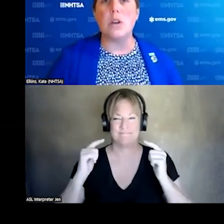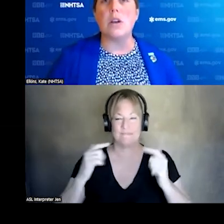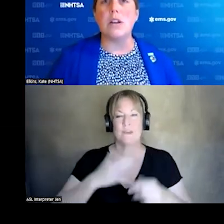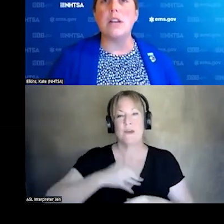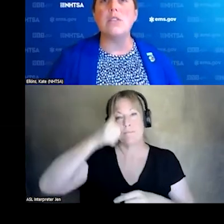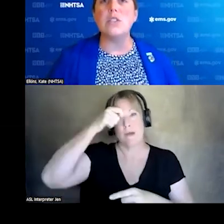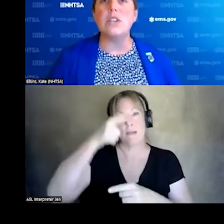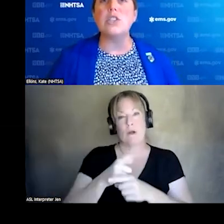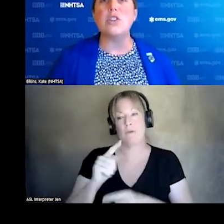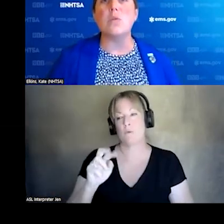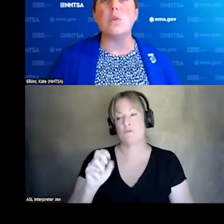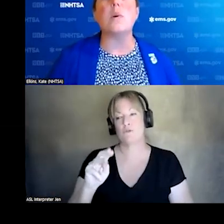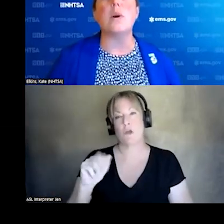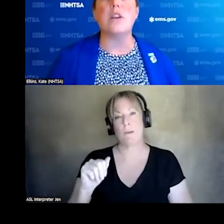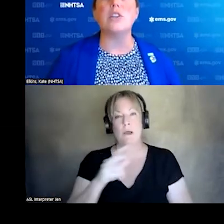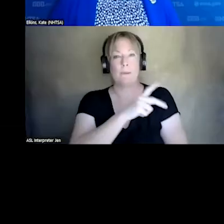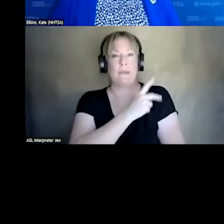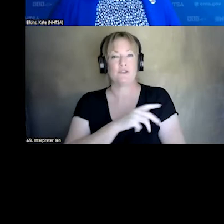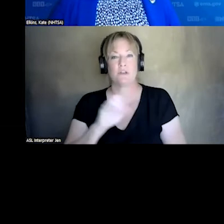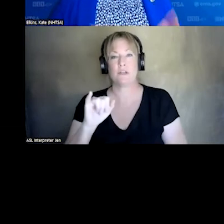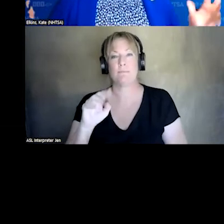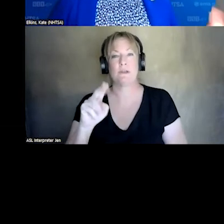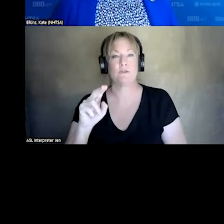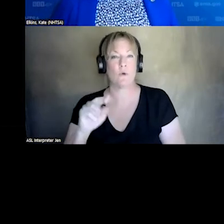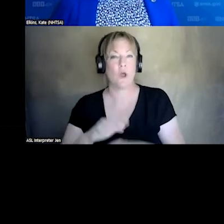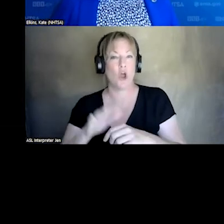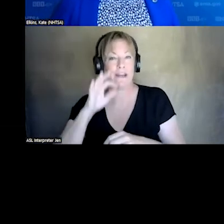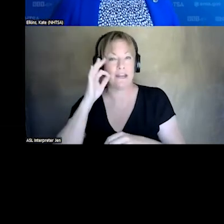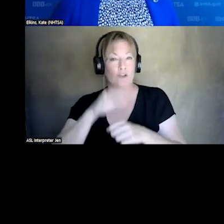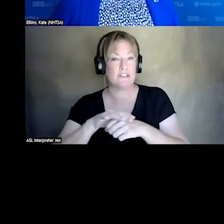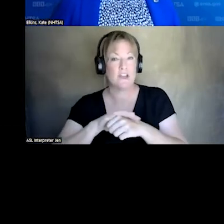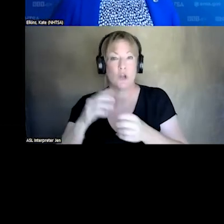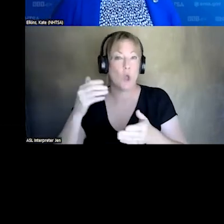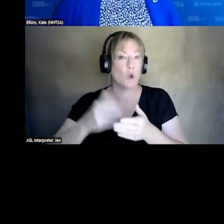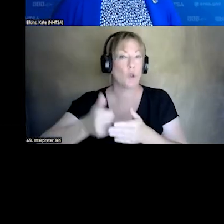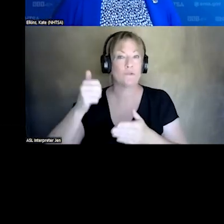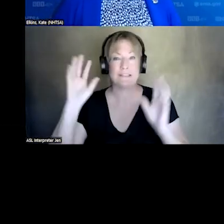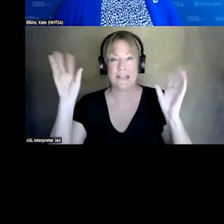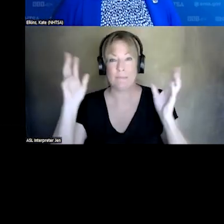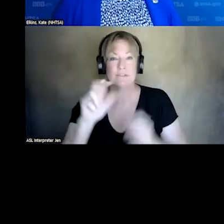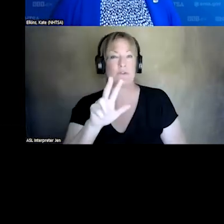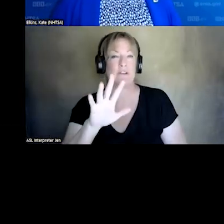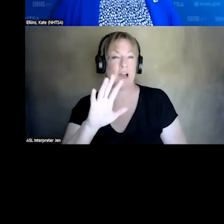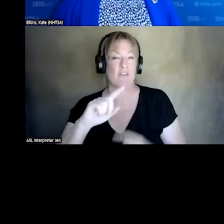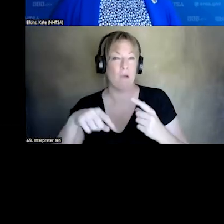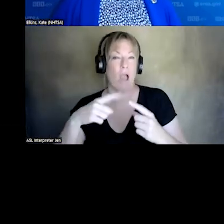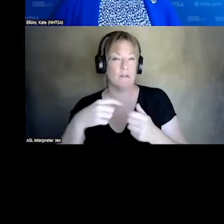INDIAN RESERVATIONEN A RURAL PART OF THE COUNTRY. THE CLOSEST AMBULANCE WAS 35 MILES AWAY. SO,